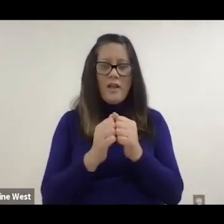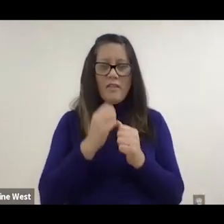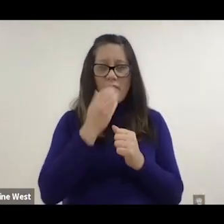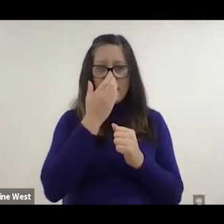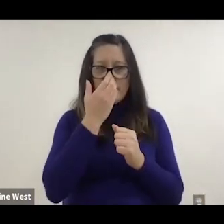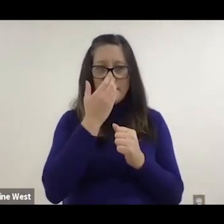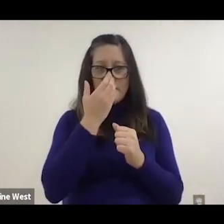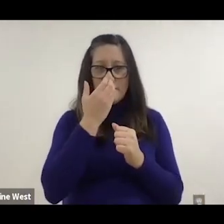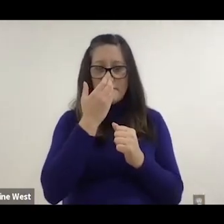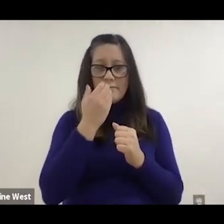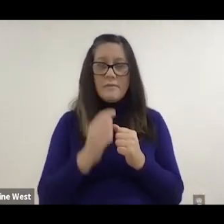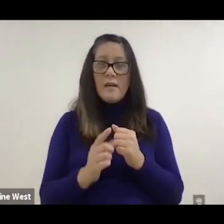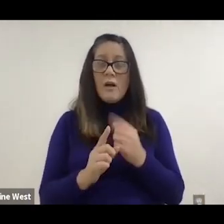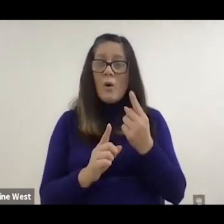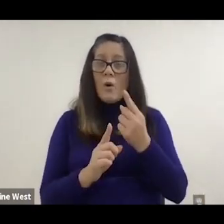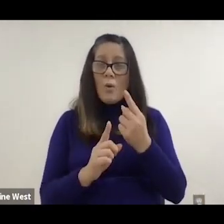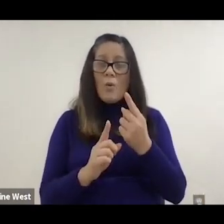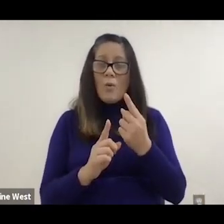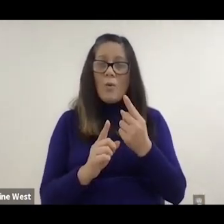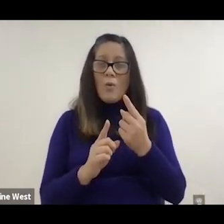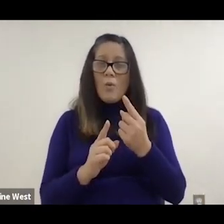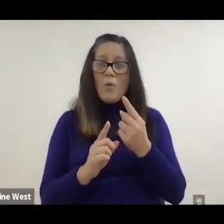who was one of our undergraduate students,